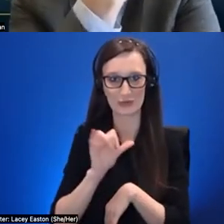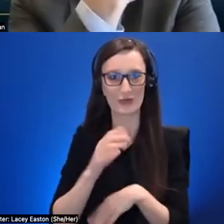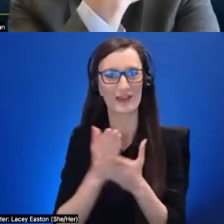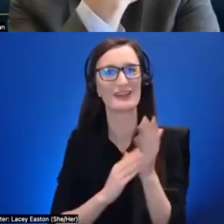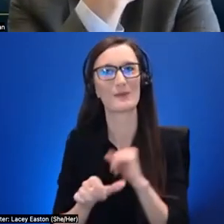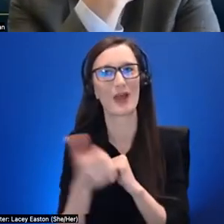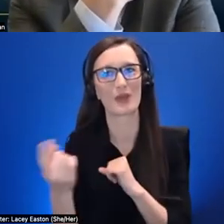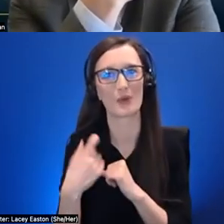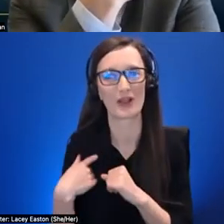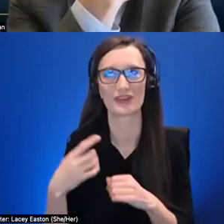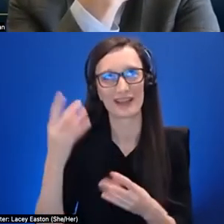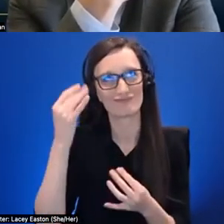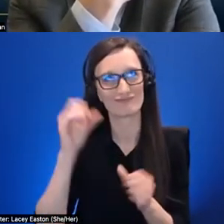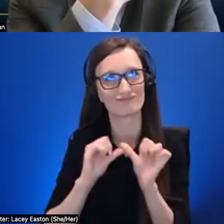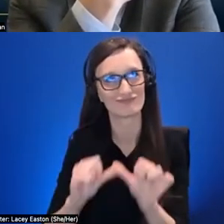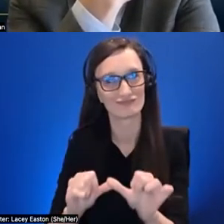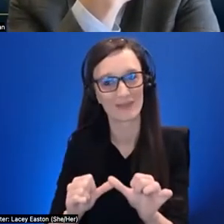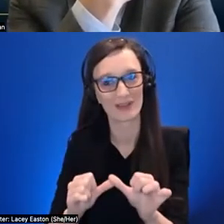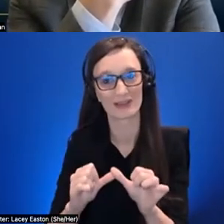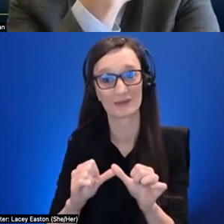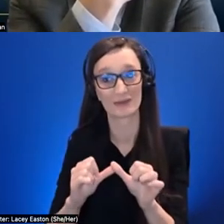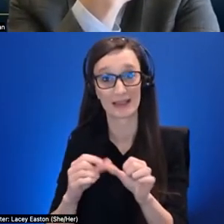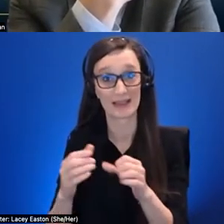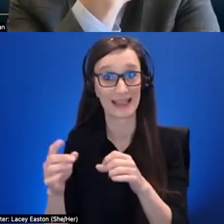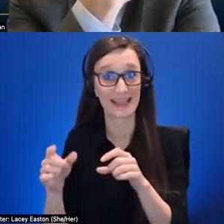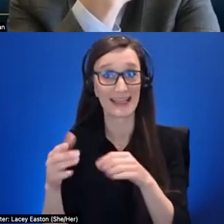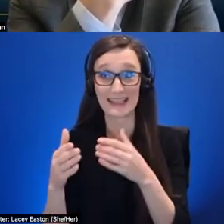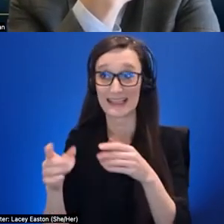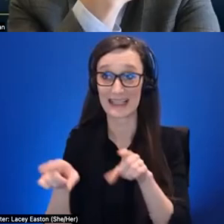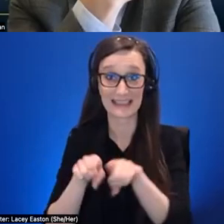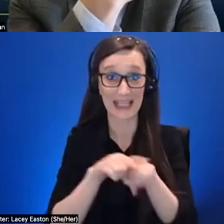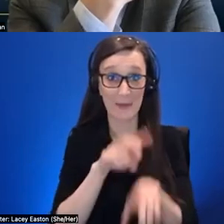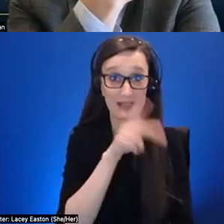is it as easy as powerpoint or not which is like which is what they would like this uh the set of